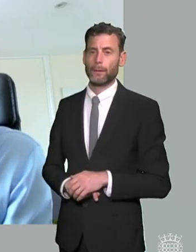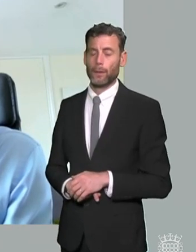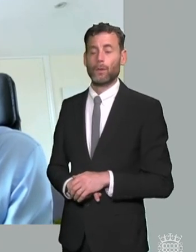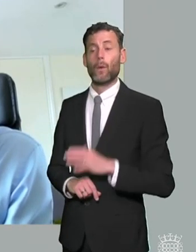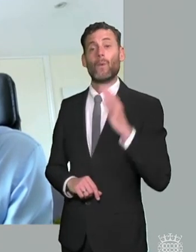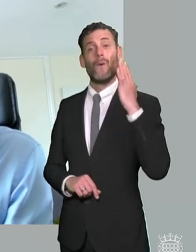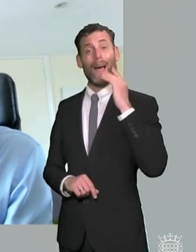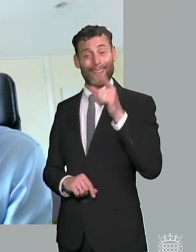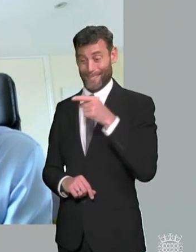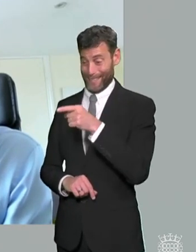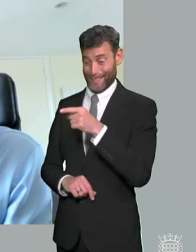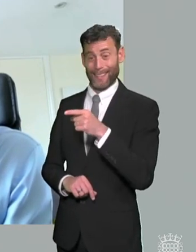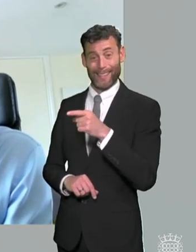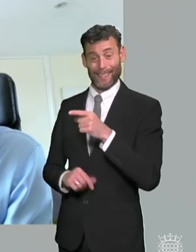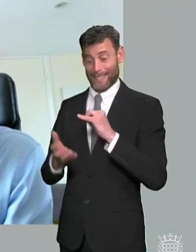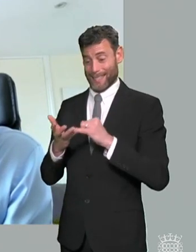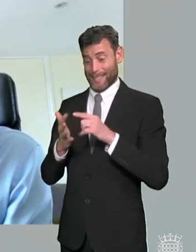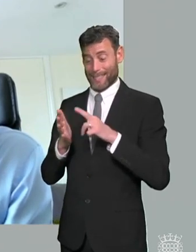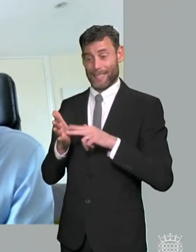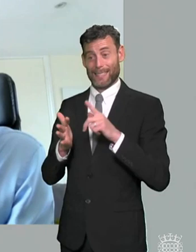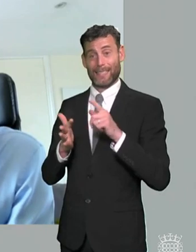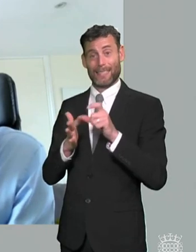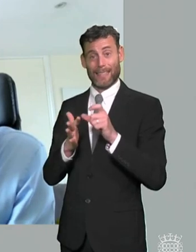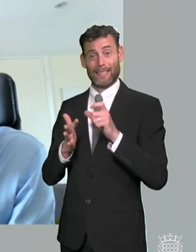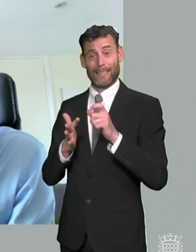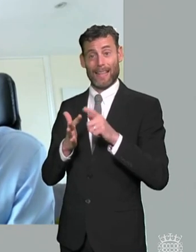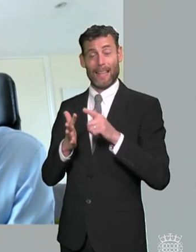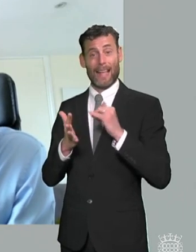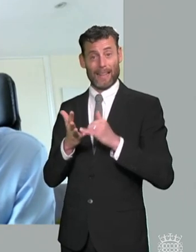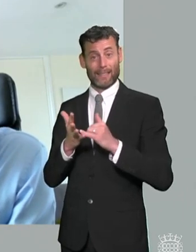relationships between parents and and local authorities a really important point though is